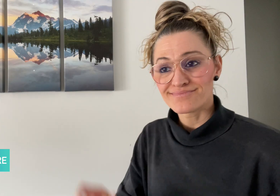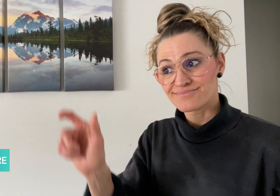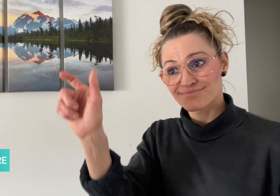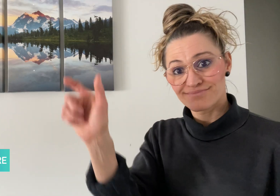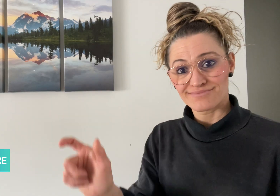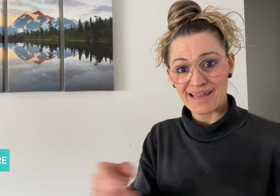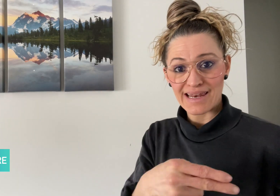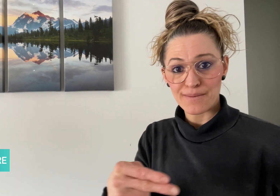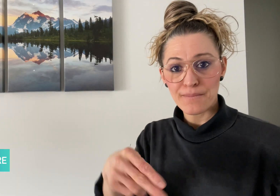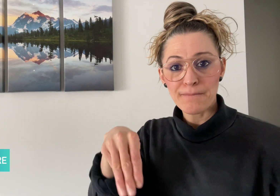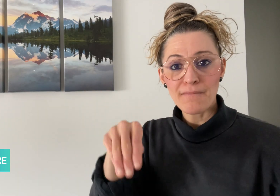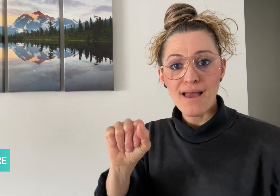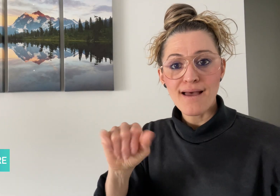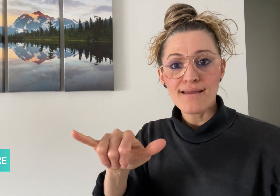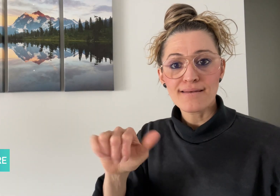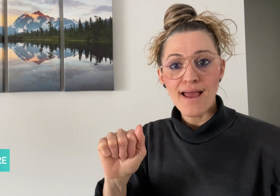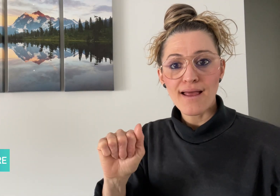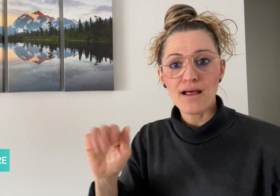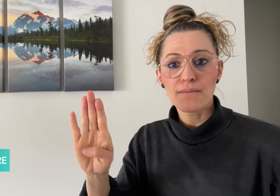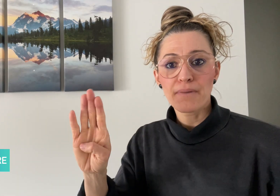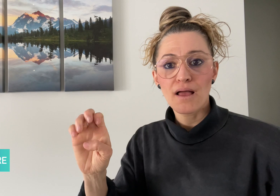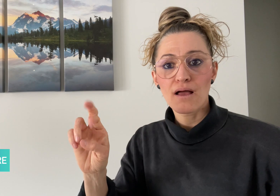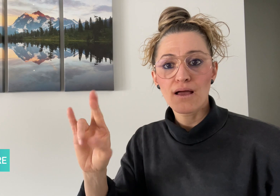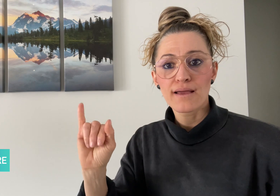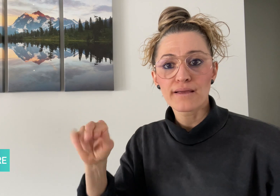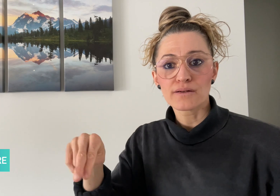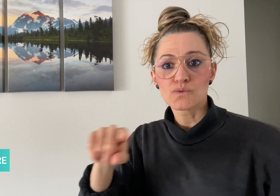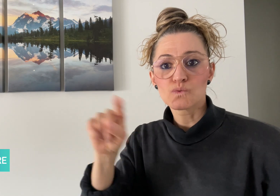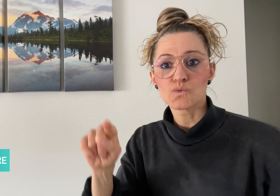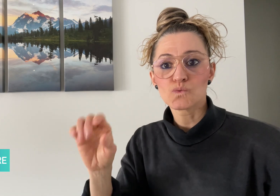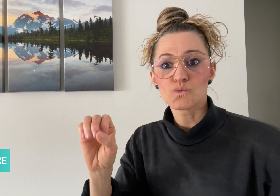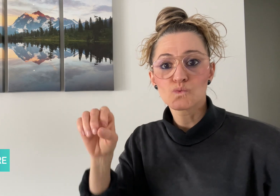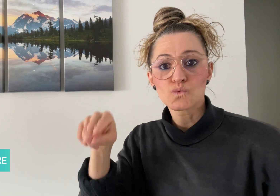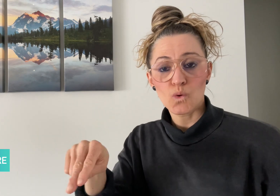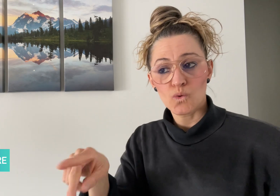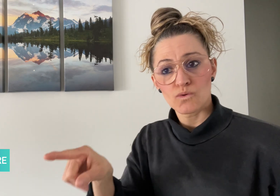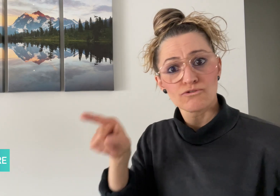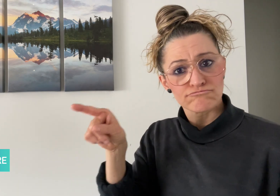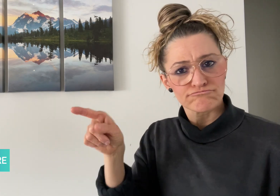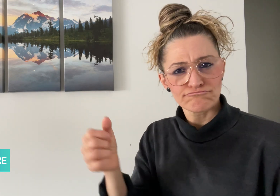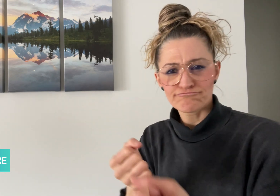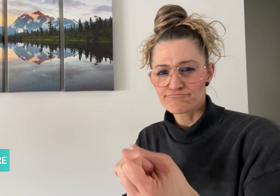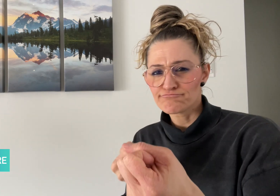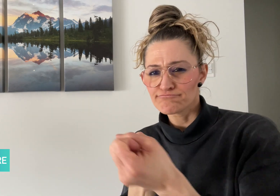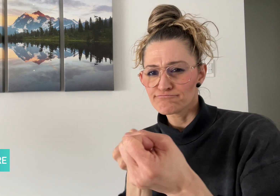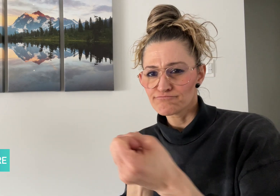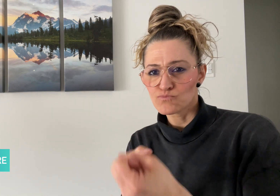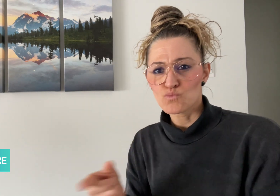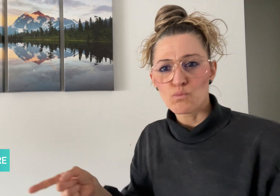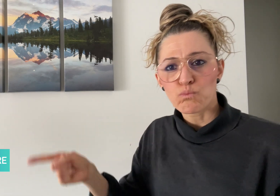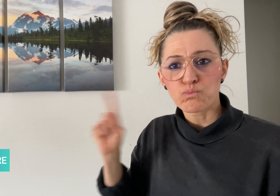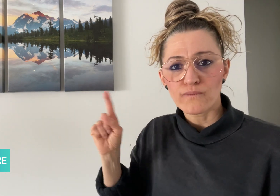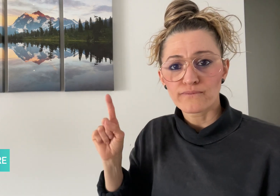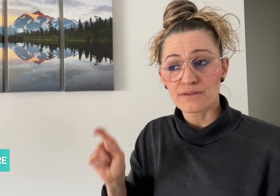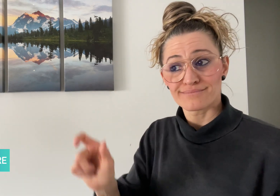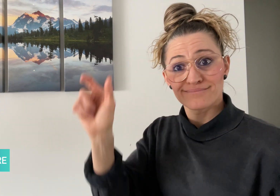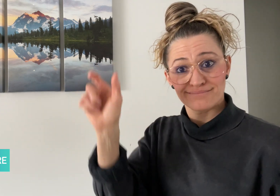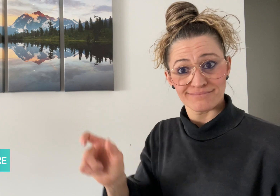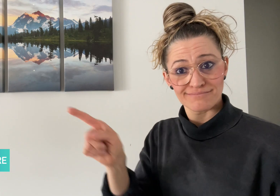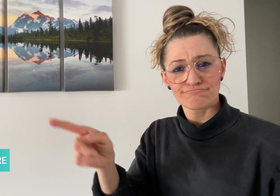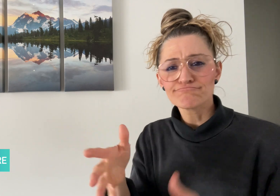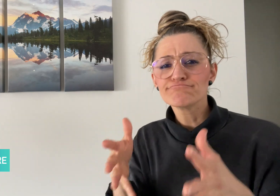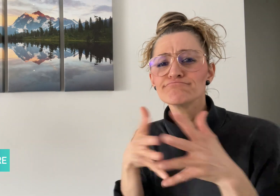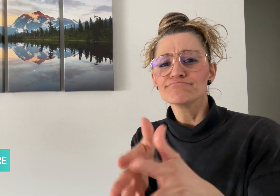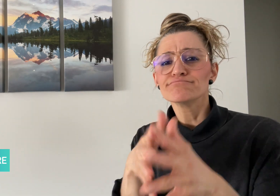Maya Berinzon, one of the supporters of Puff said,